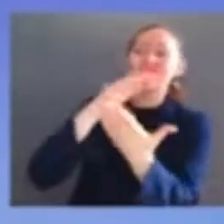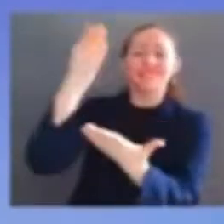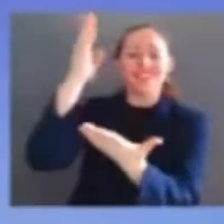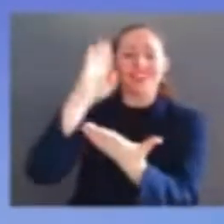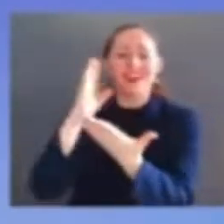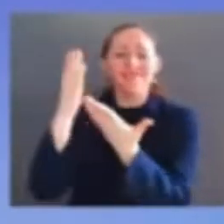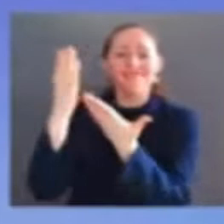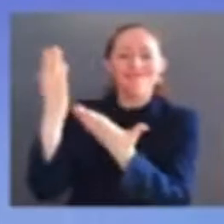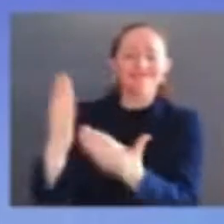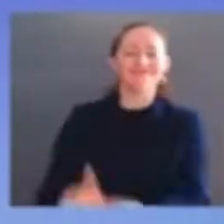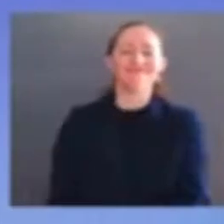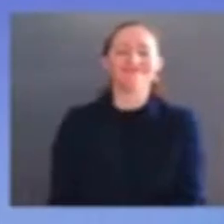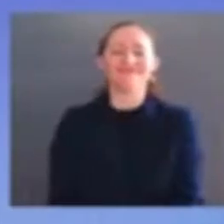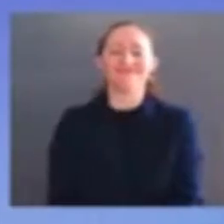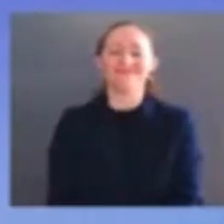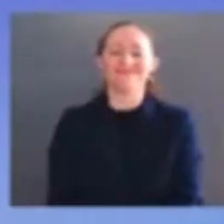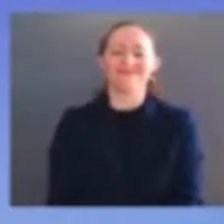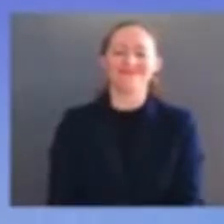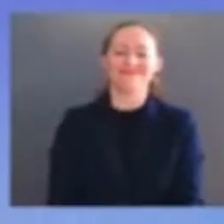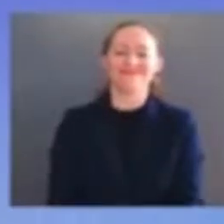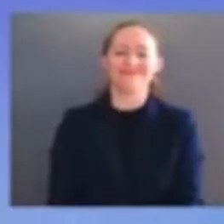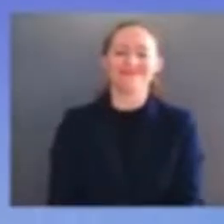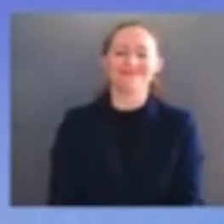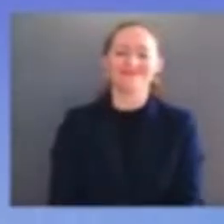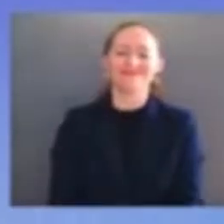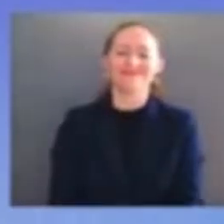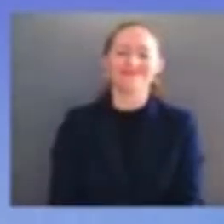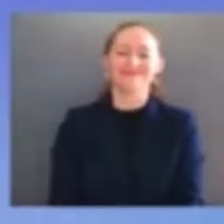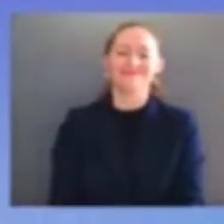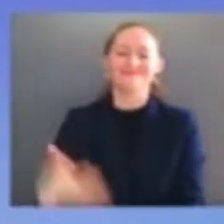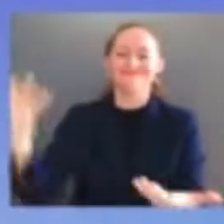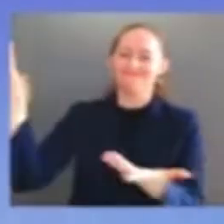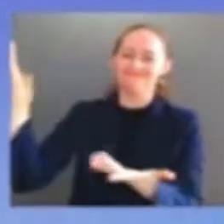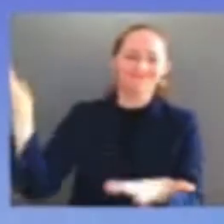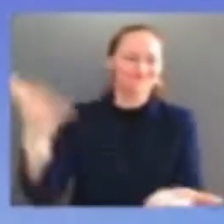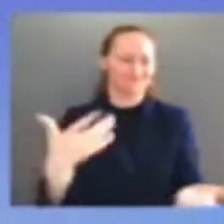and for sustaining me throughout this nomination and confirmation process